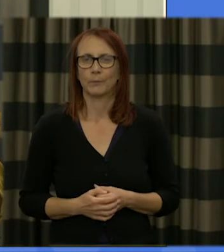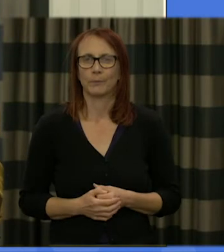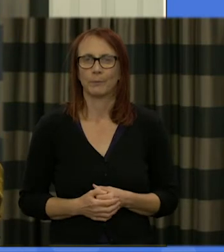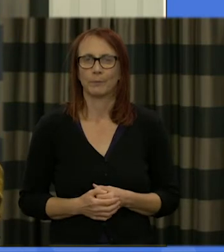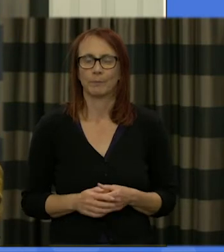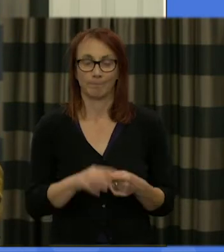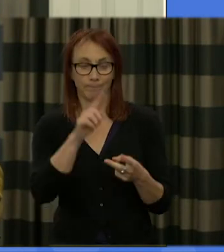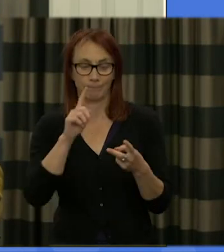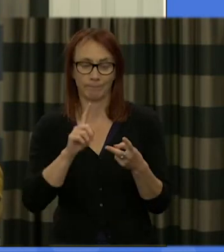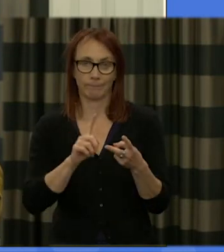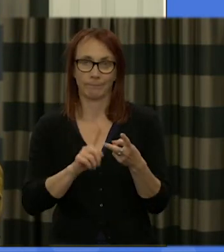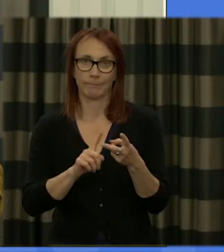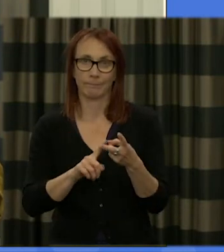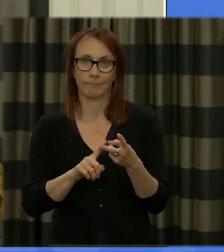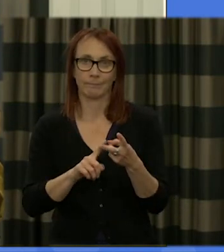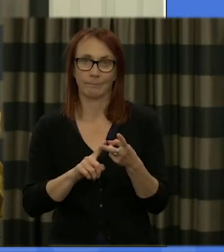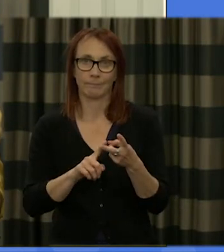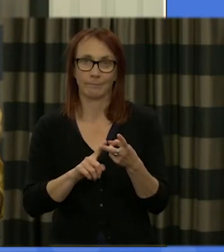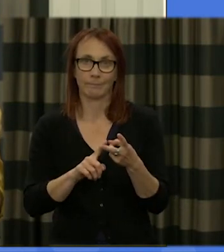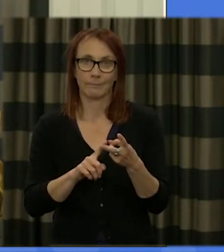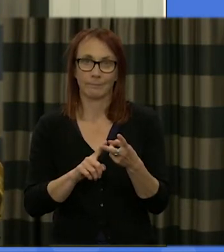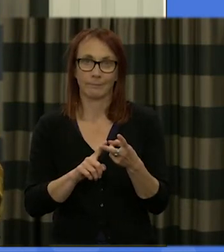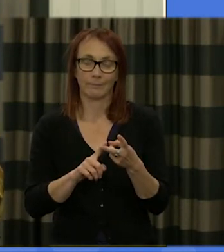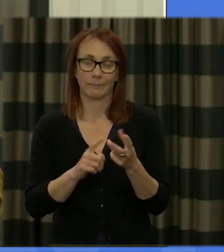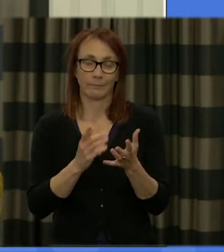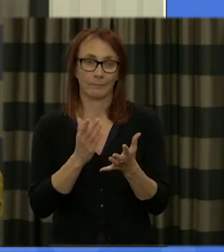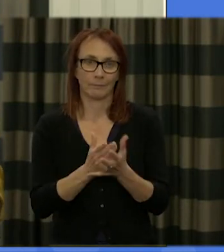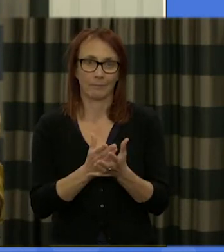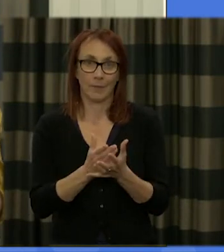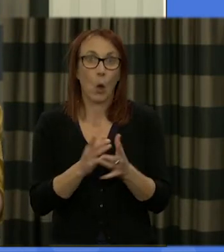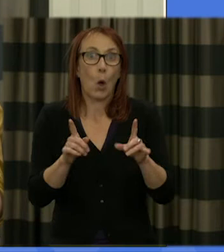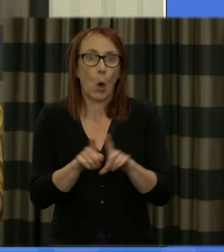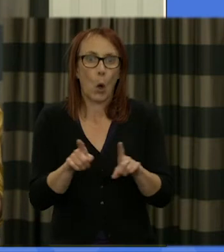second thing though is that that I was a great deal of uncertainty about what